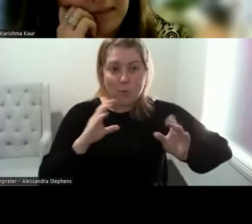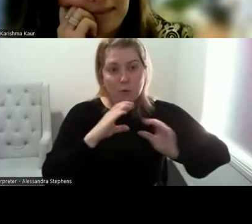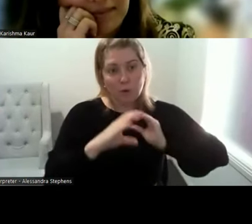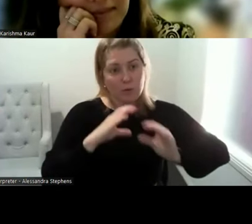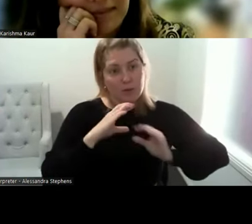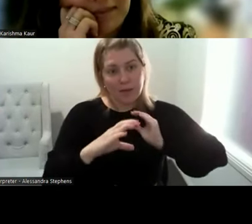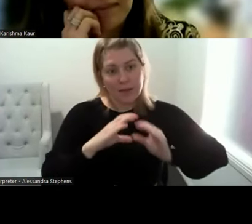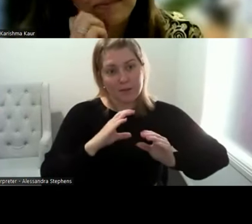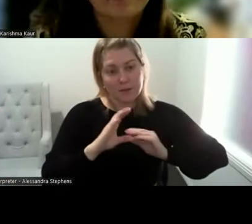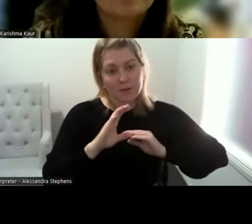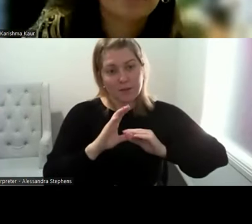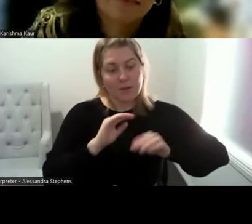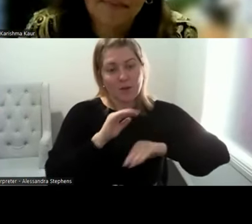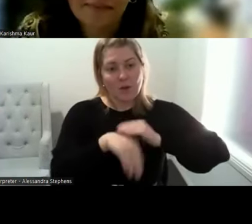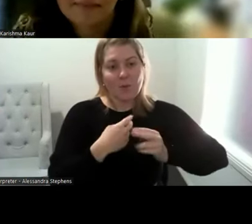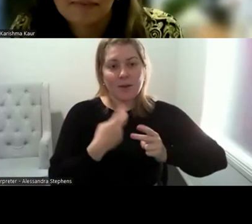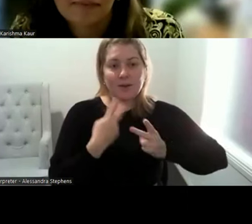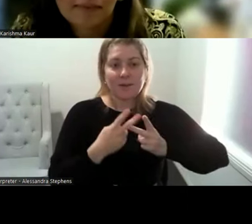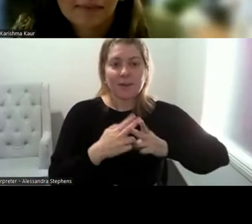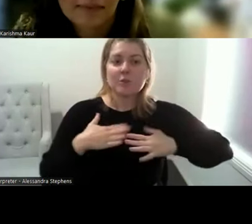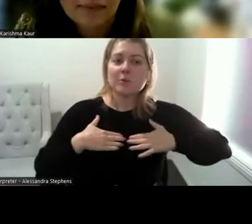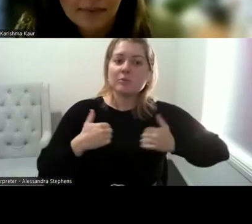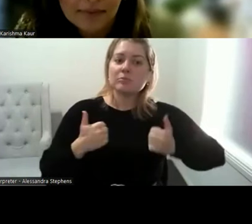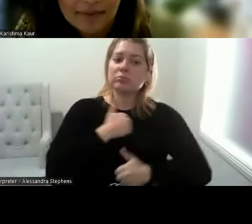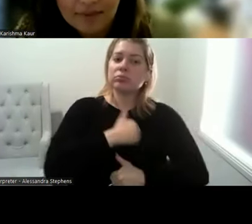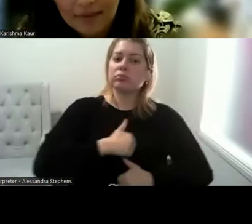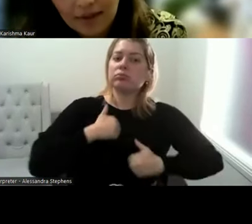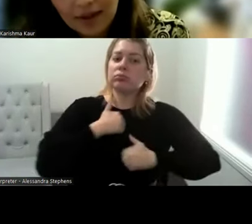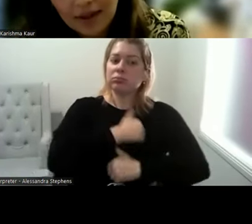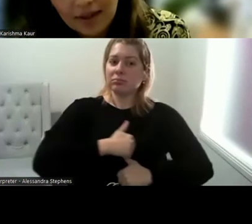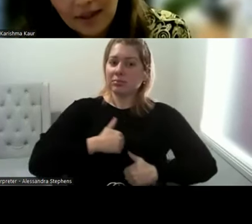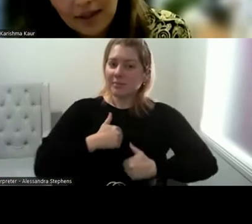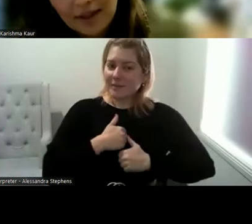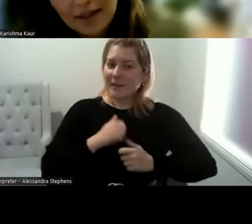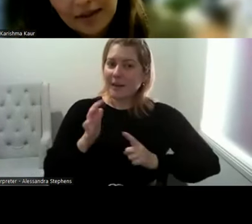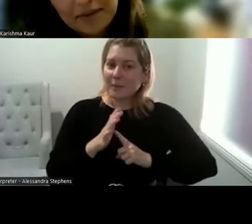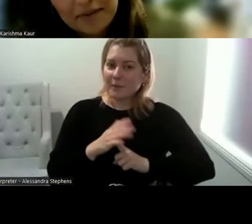and putting it on the map is is really important. Thanks, Anita. And Karishma.